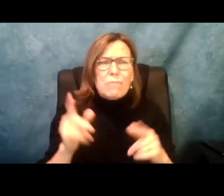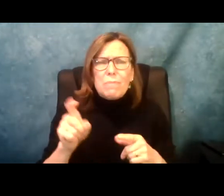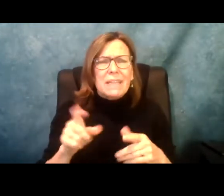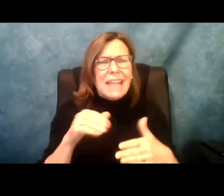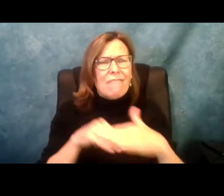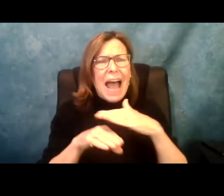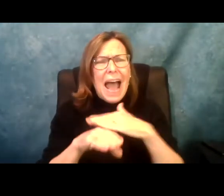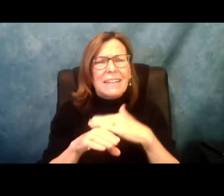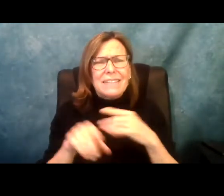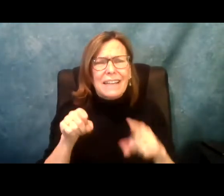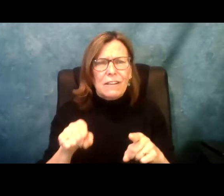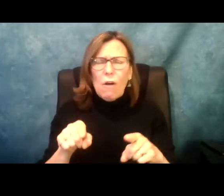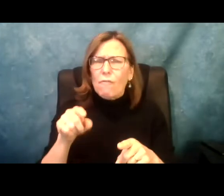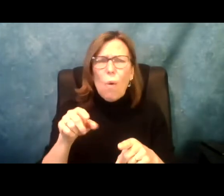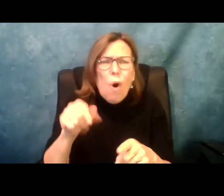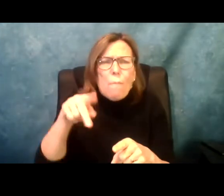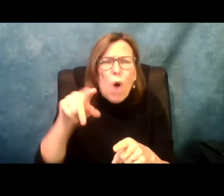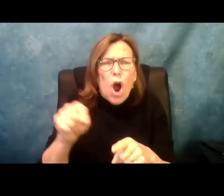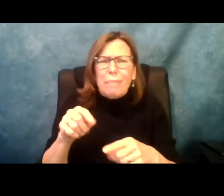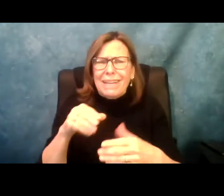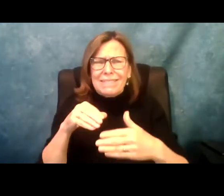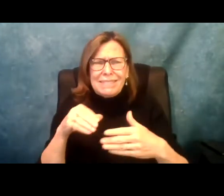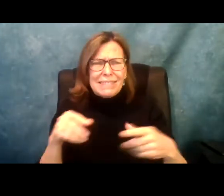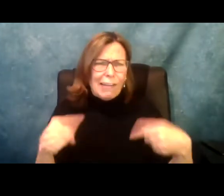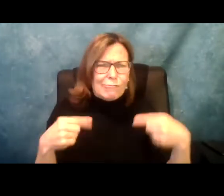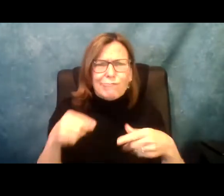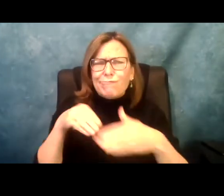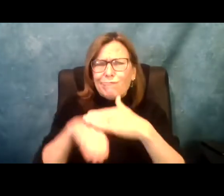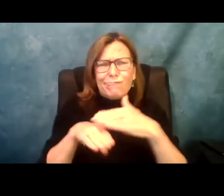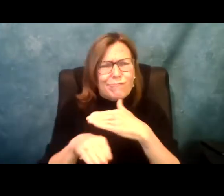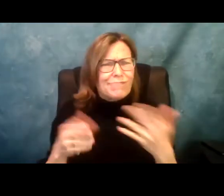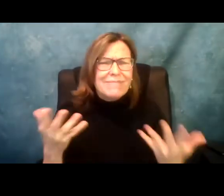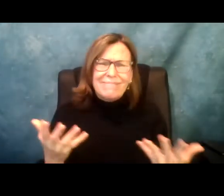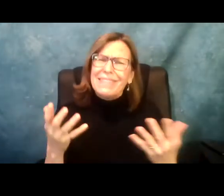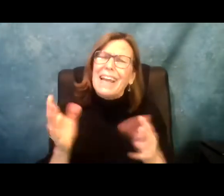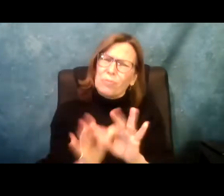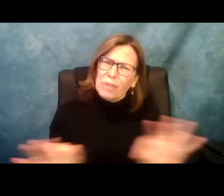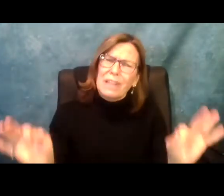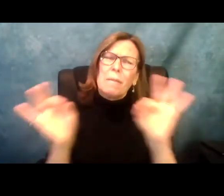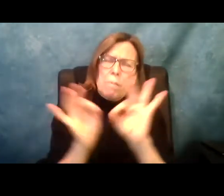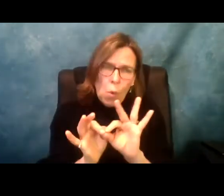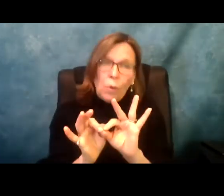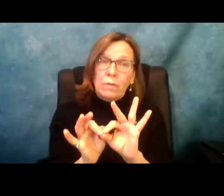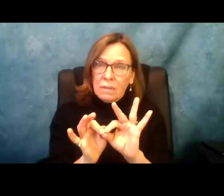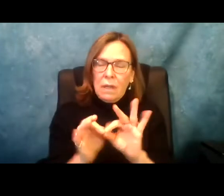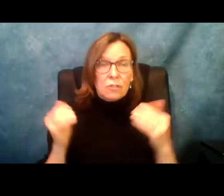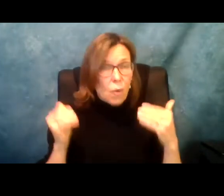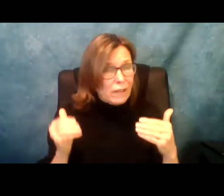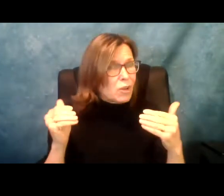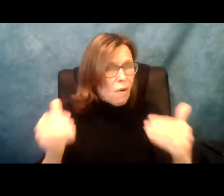important for people to be able to have access to an apartment that is handicapped accessible. And I